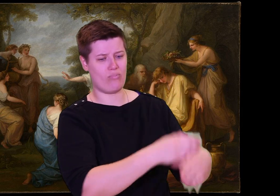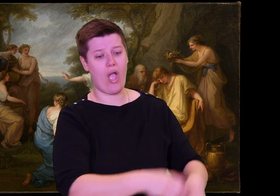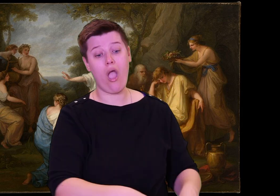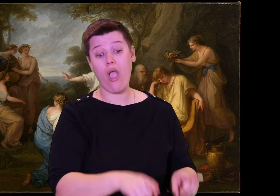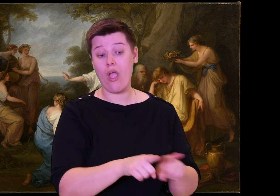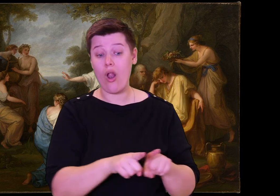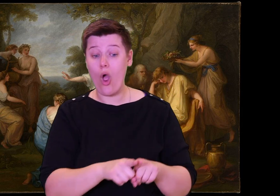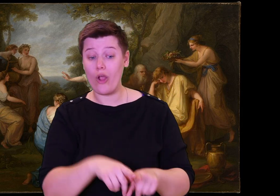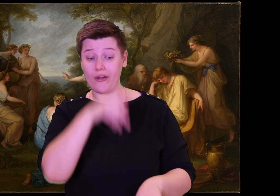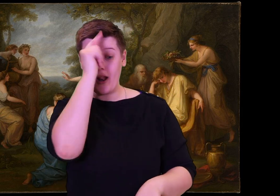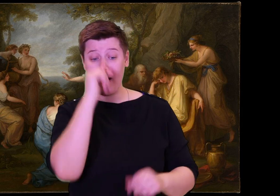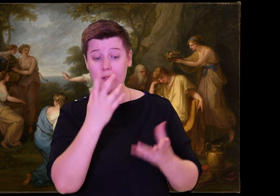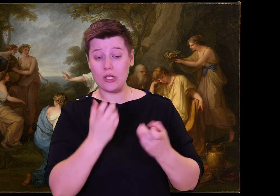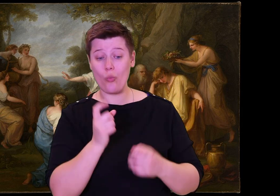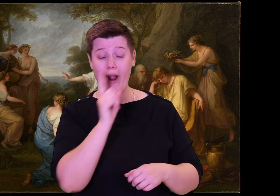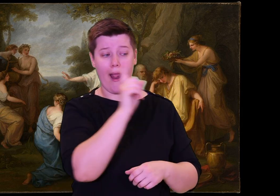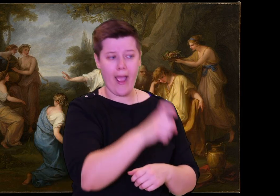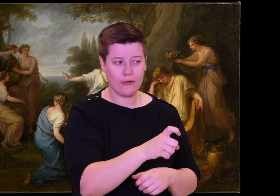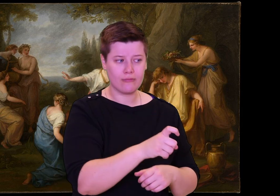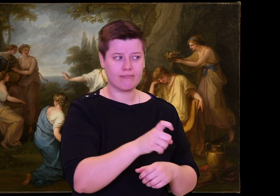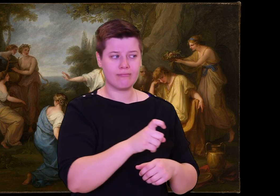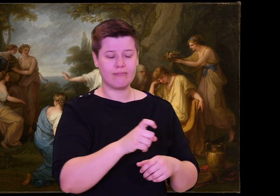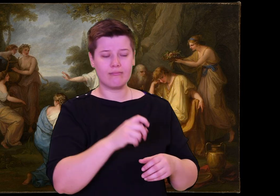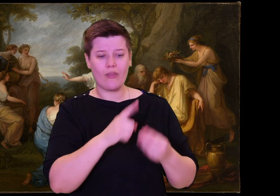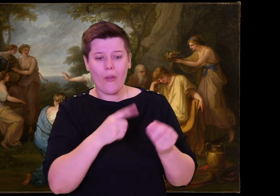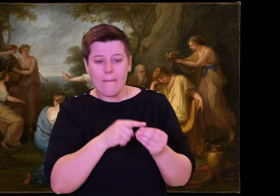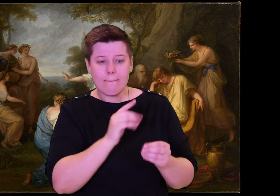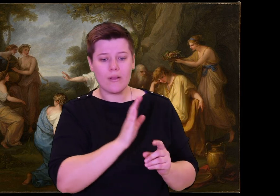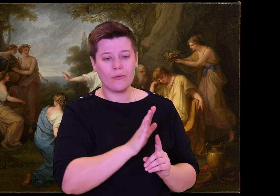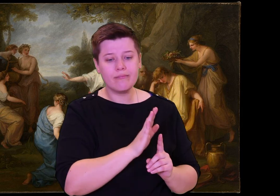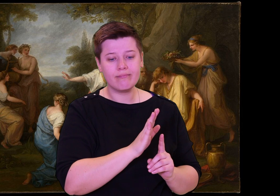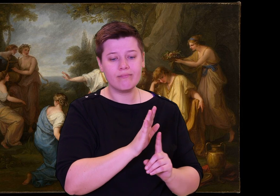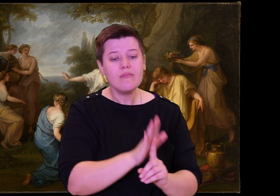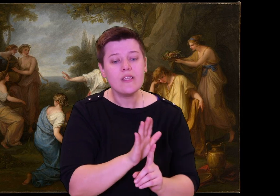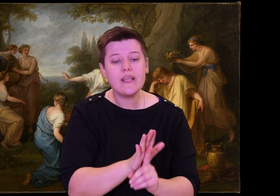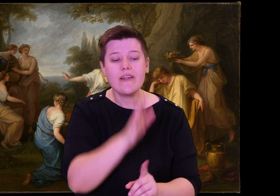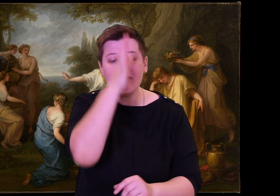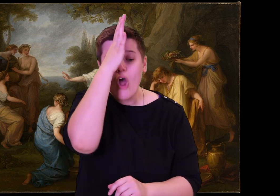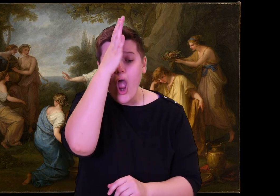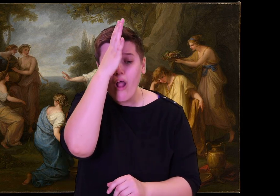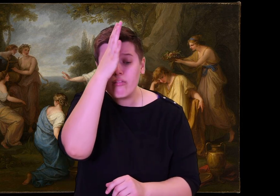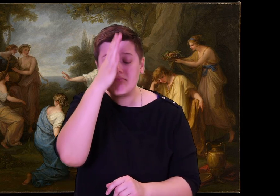The carver set beside them plates of meat of every kind, and gave them golden